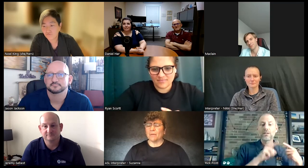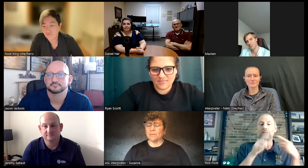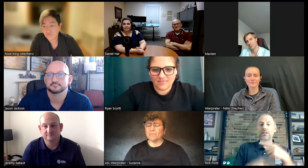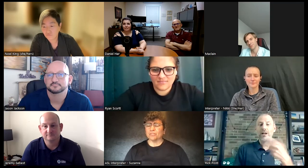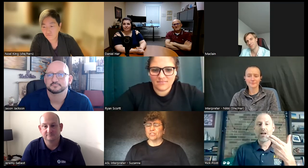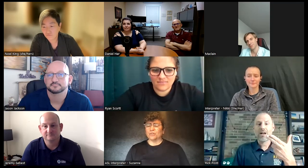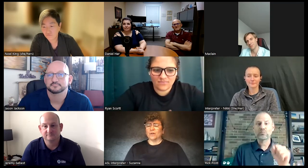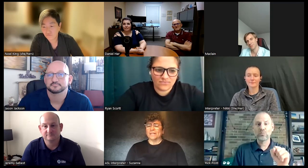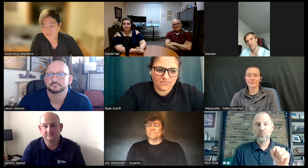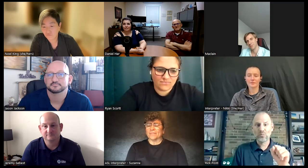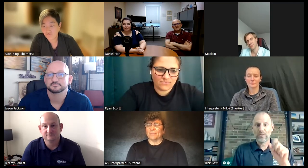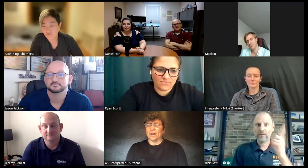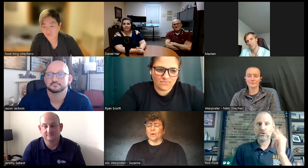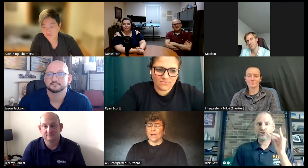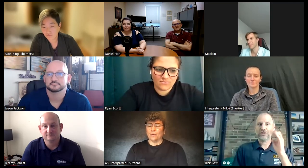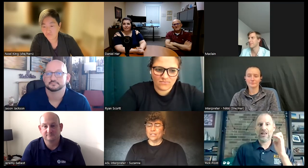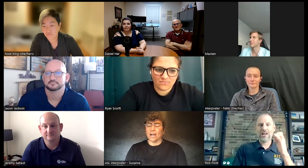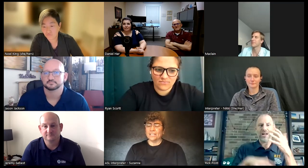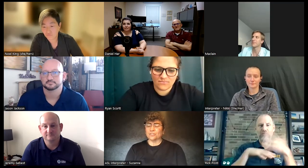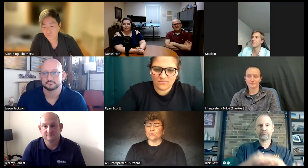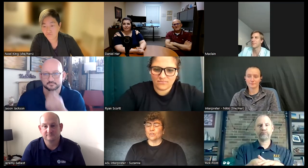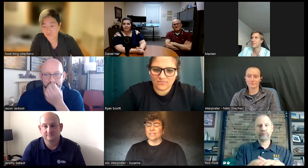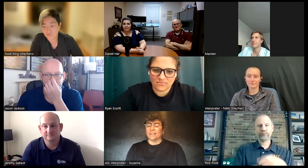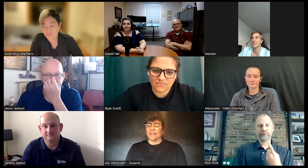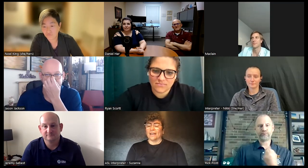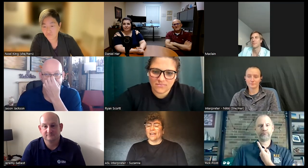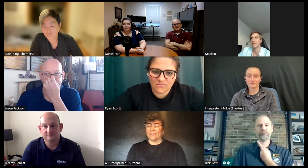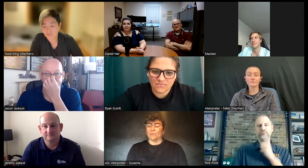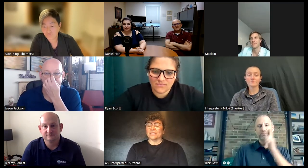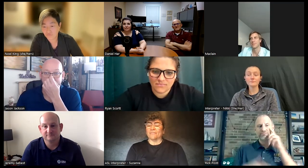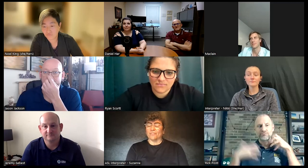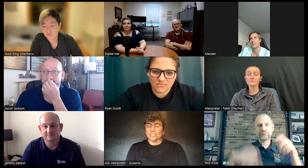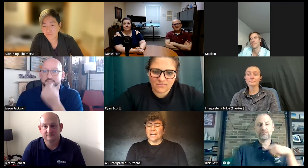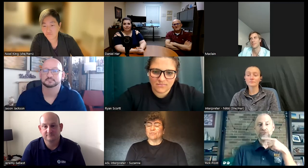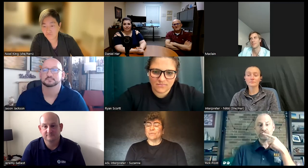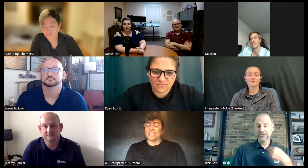family members too but when I went to high school and it was the first time to